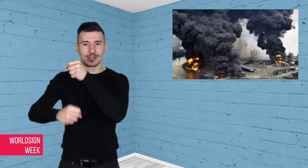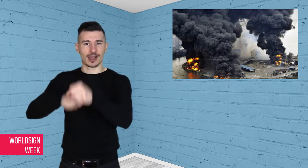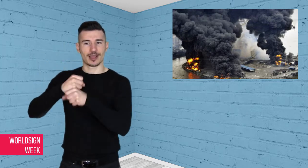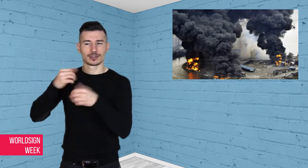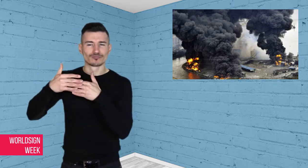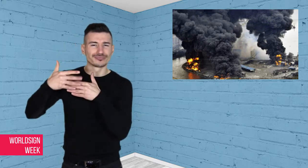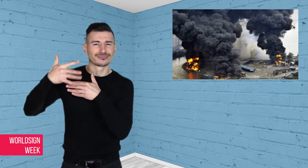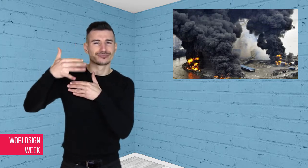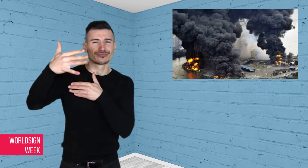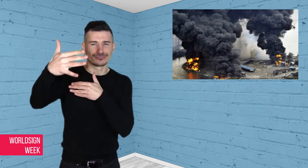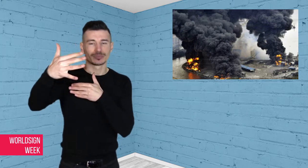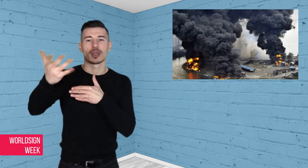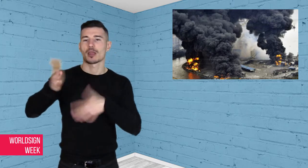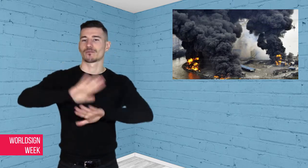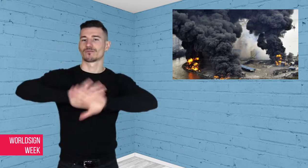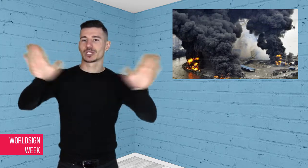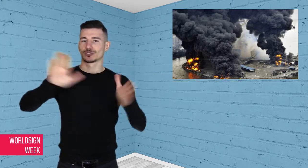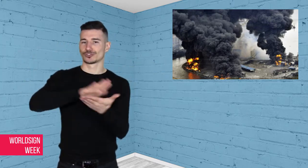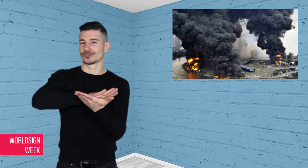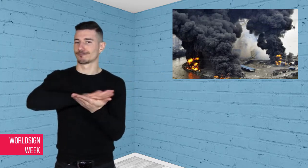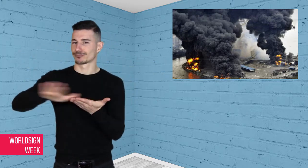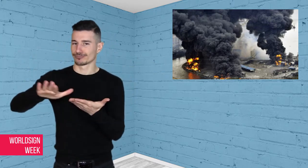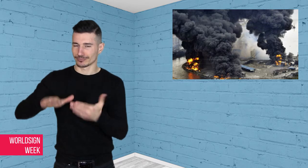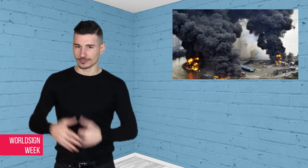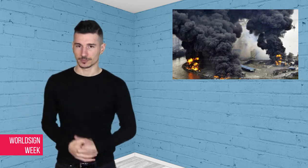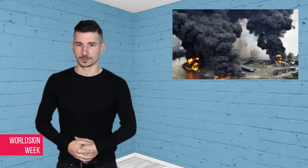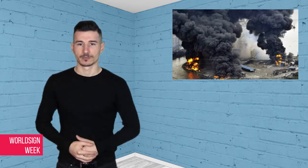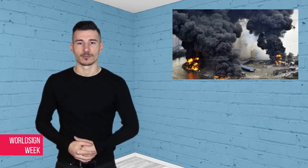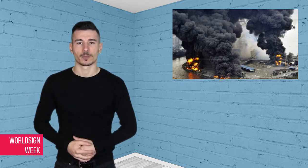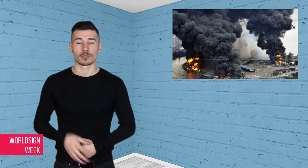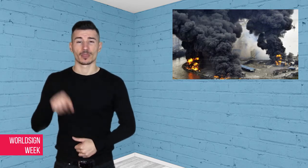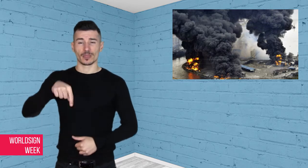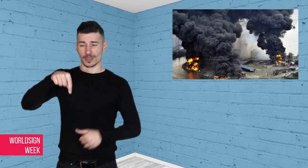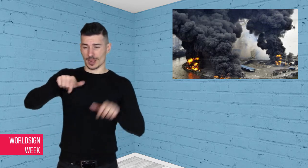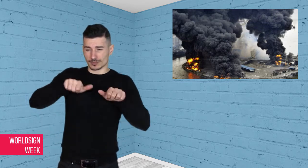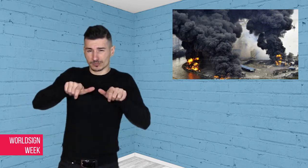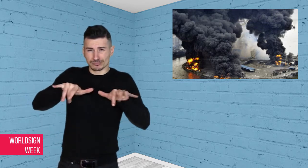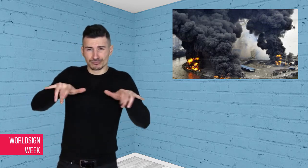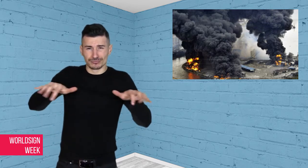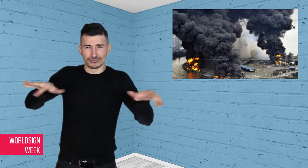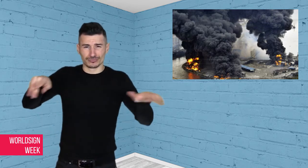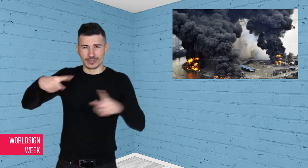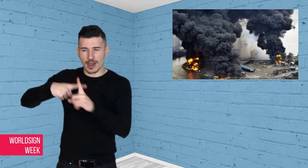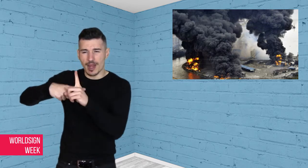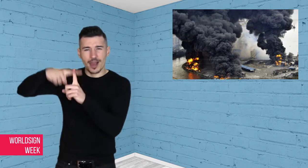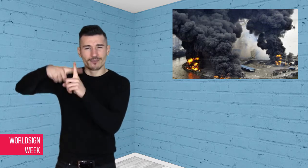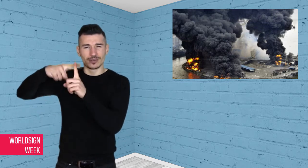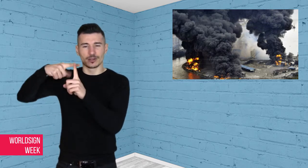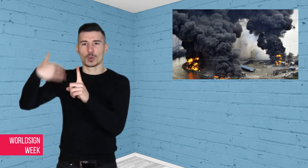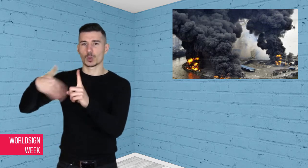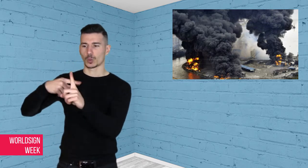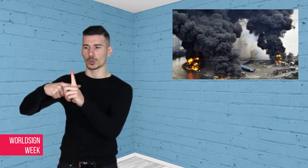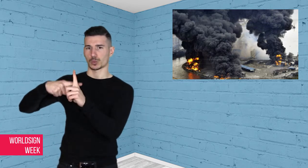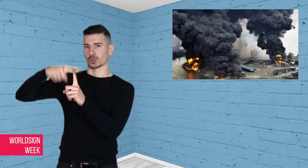nuclear experts estimate it could take as long as 40 years to fully clean-up